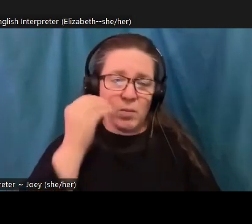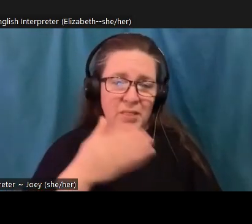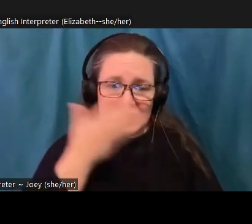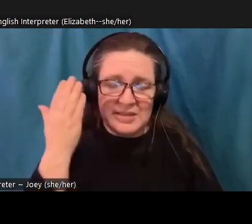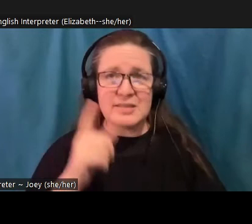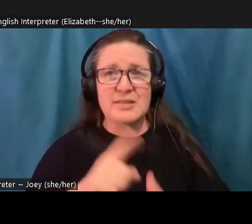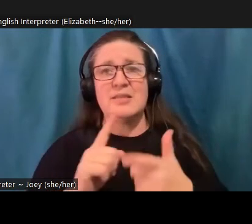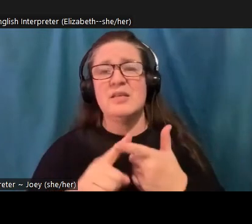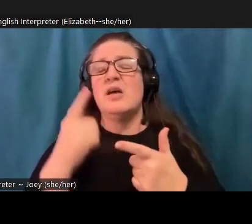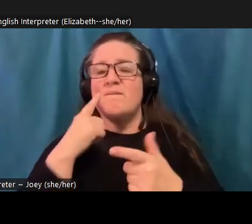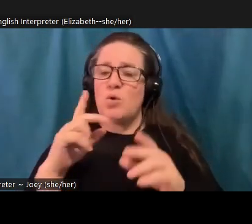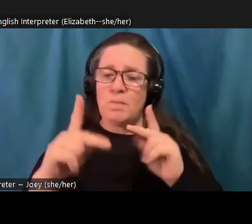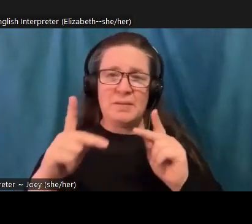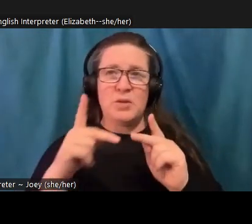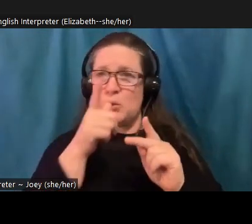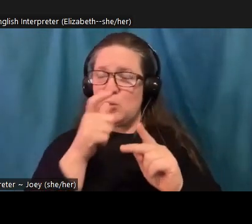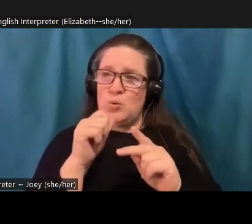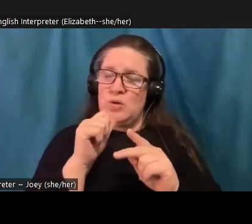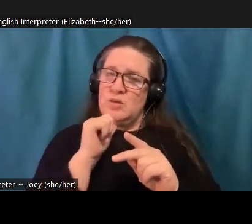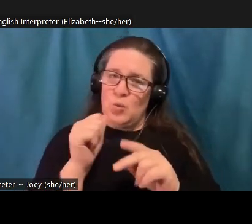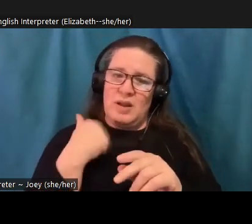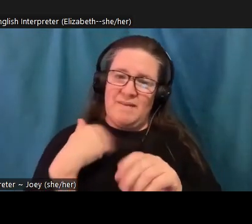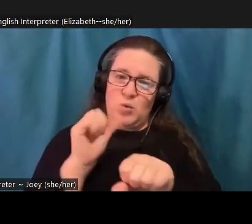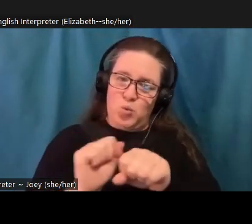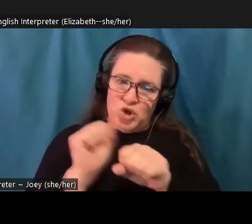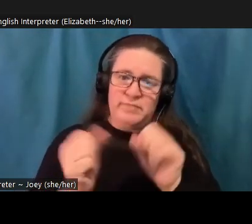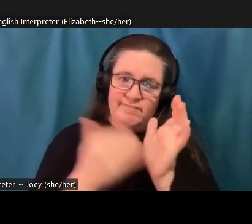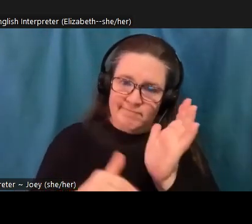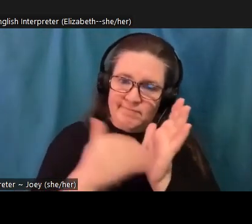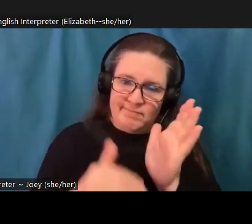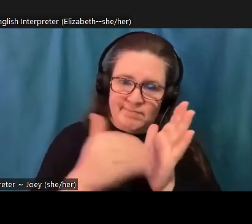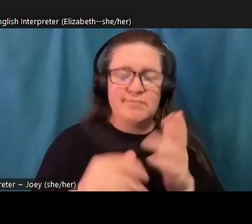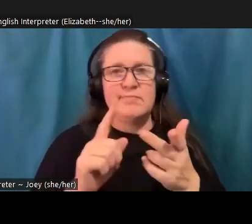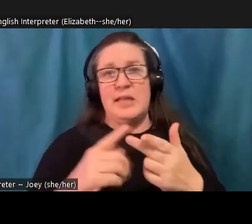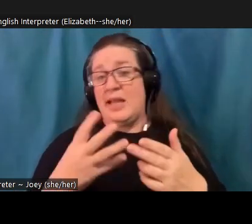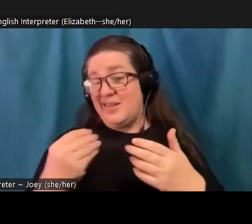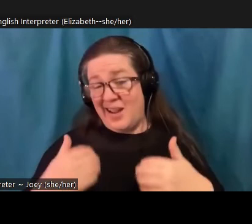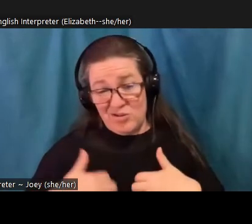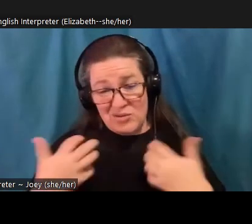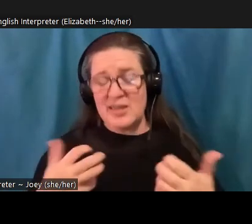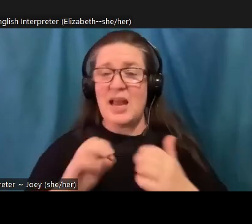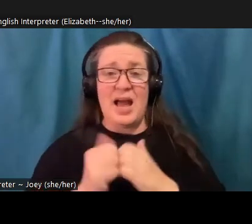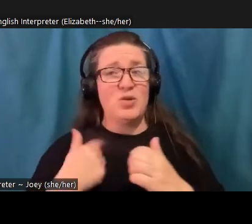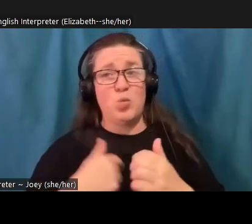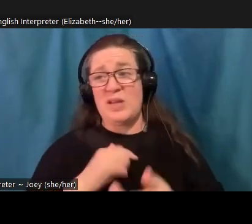chronically unemployed, angry out there, how do we partner them where they can start getting the skills and train in